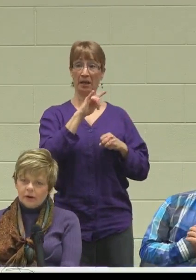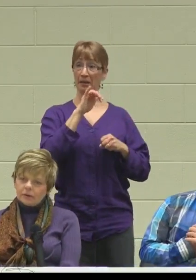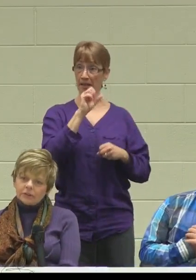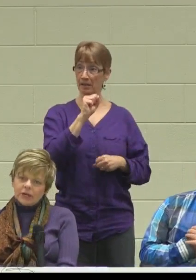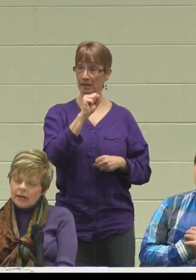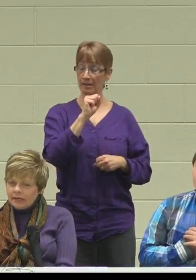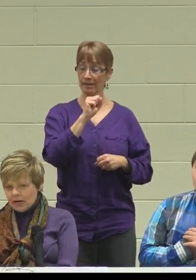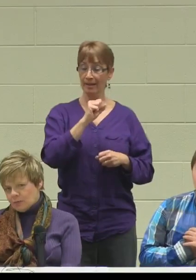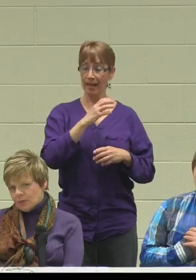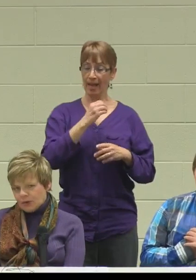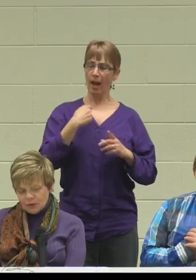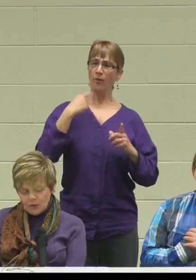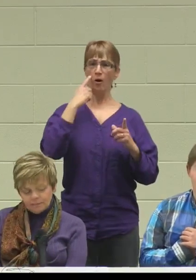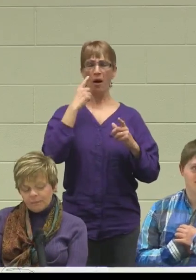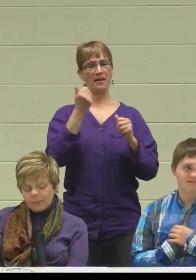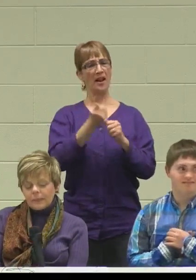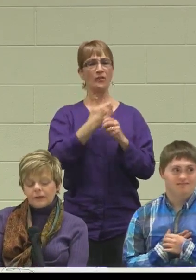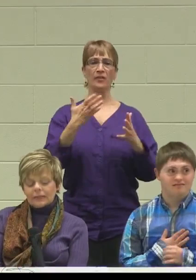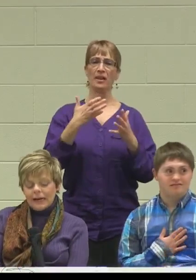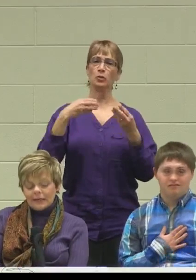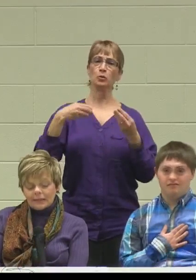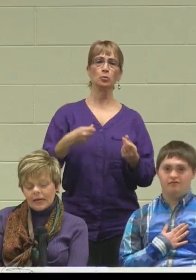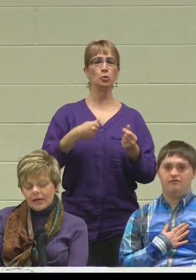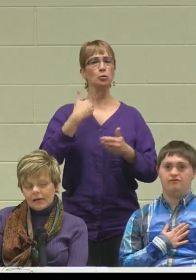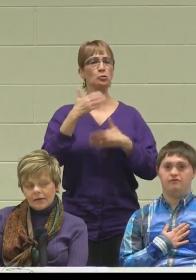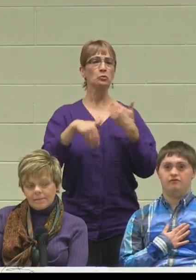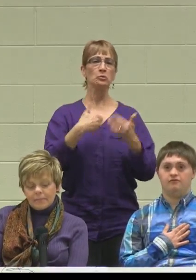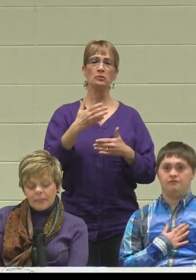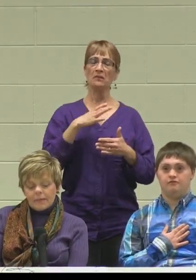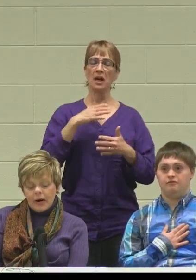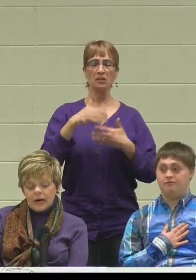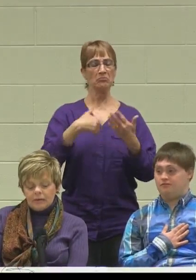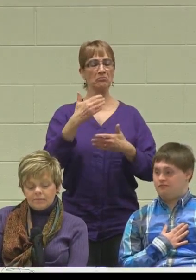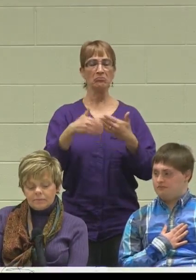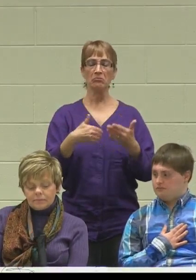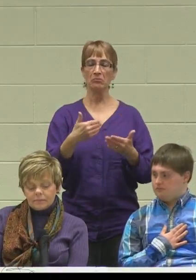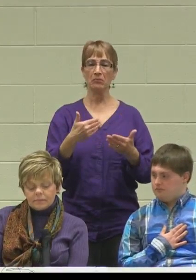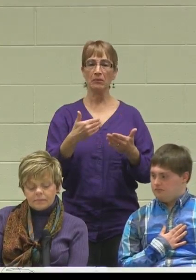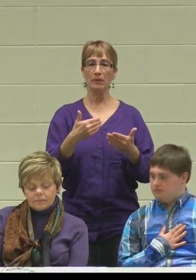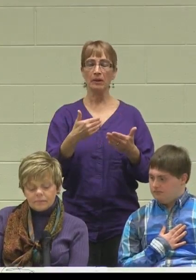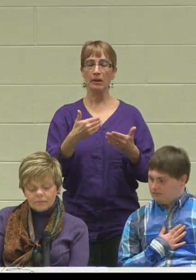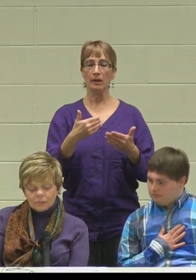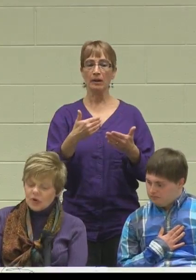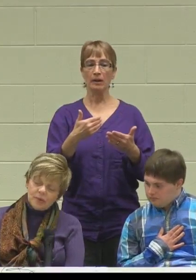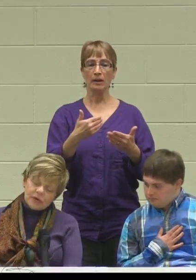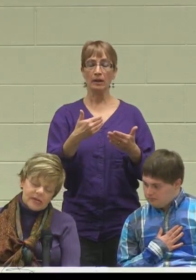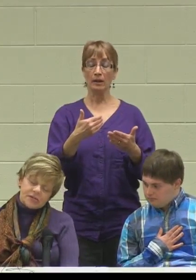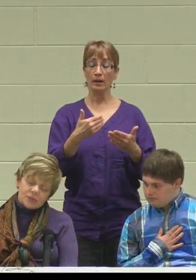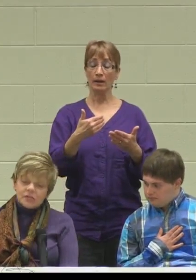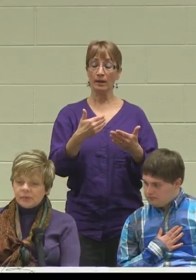tidied up, and we knew a lot, and we were in a situation,